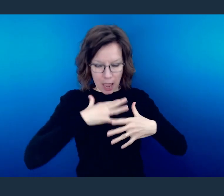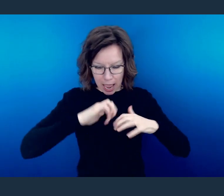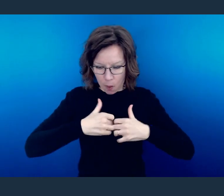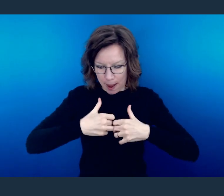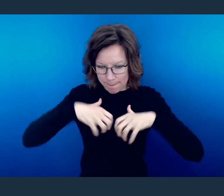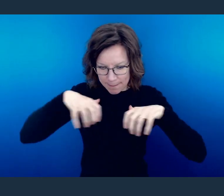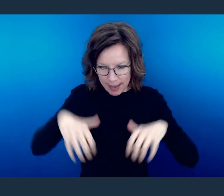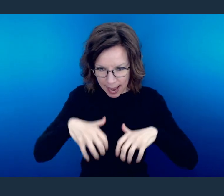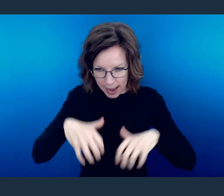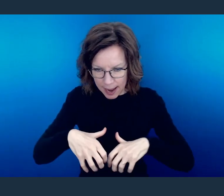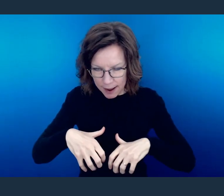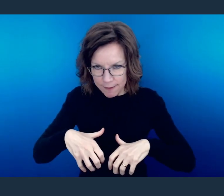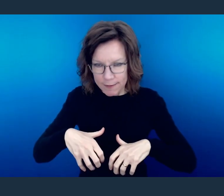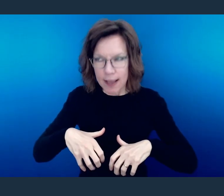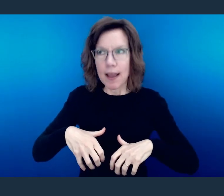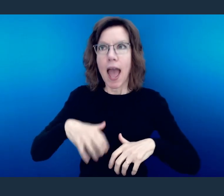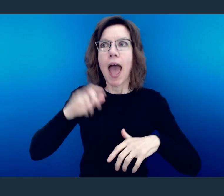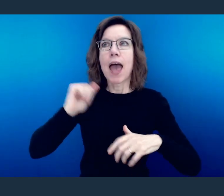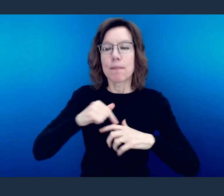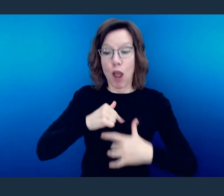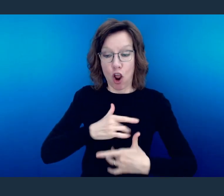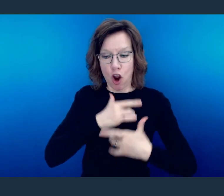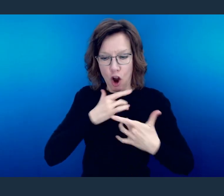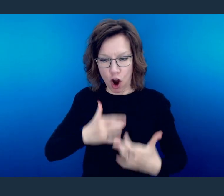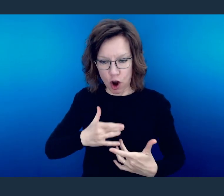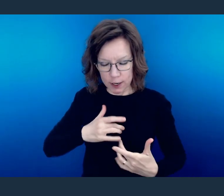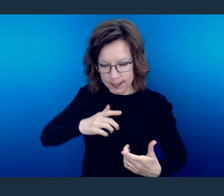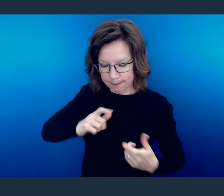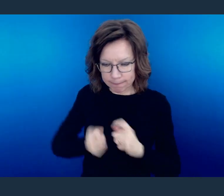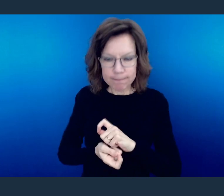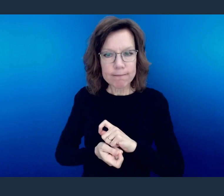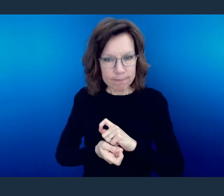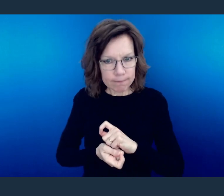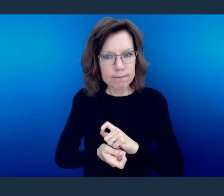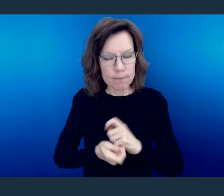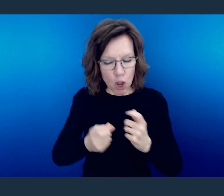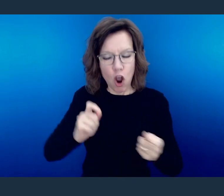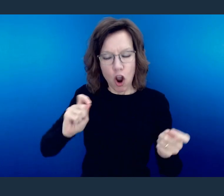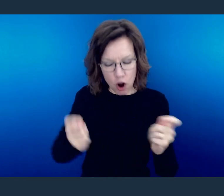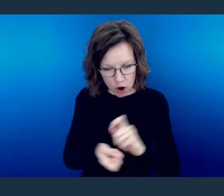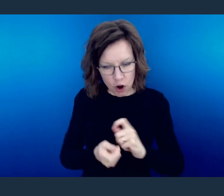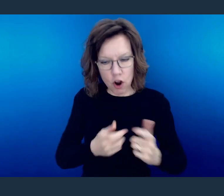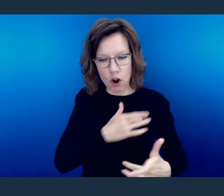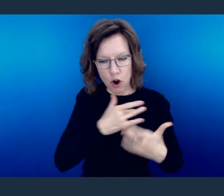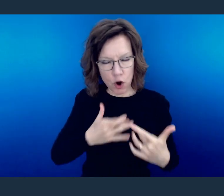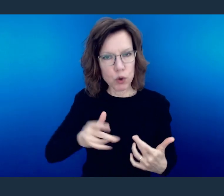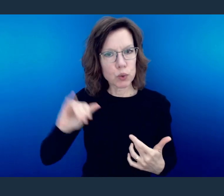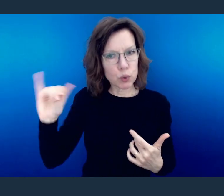But these here are tied into what's going on on the inside of you. What's in your heart.